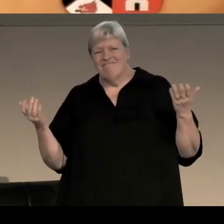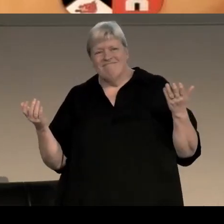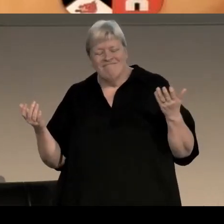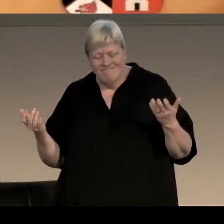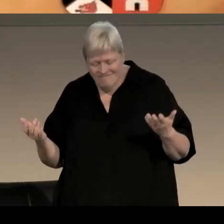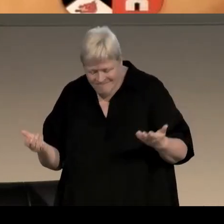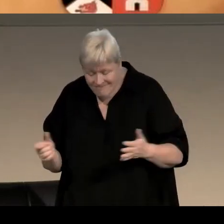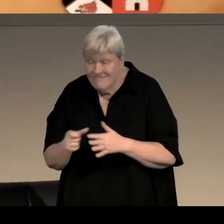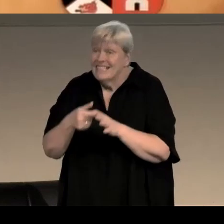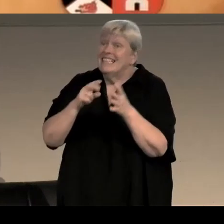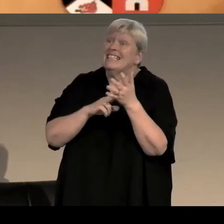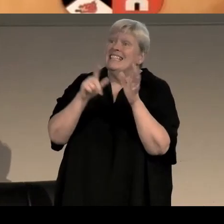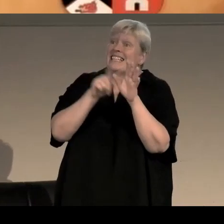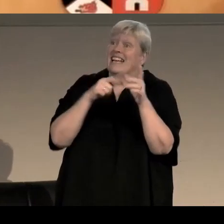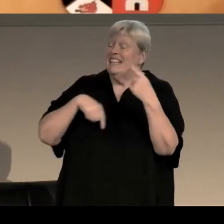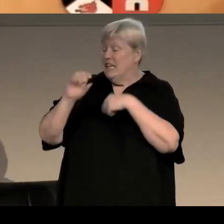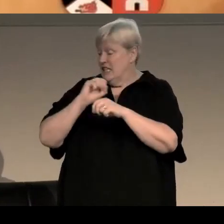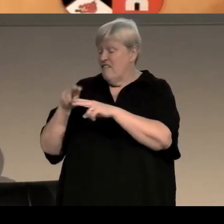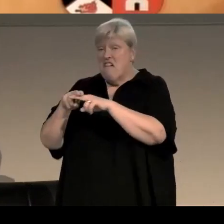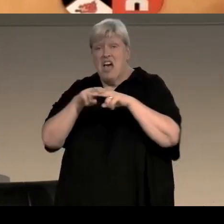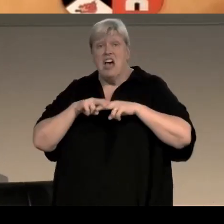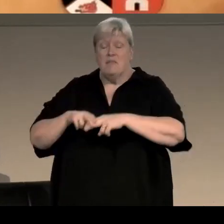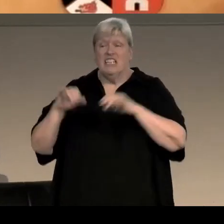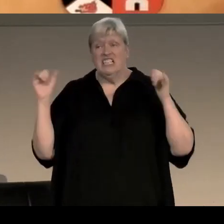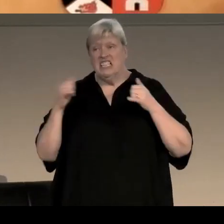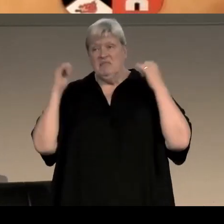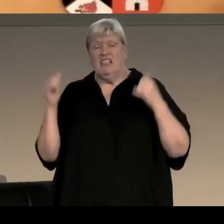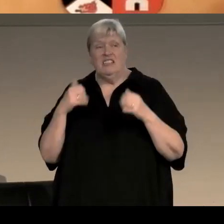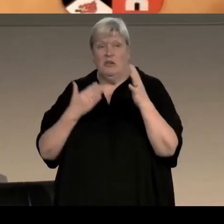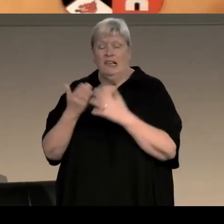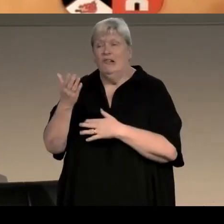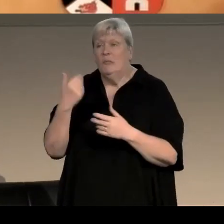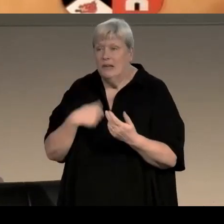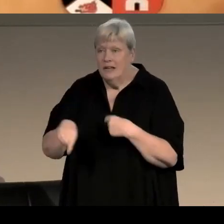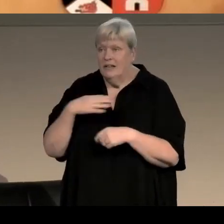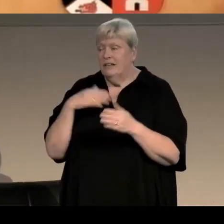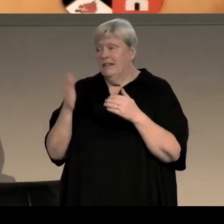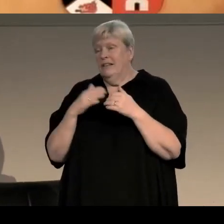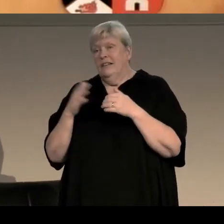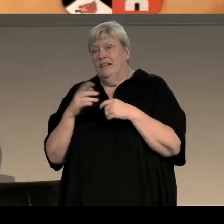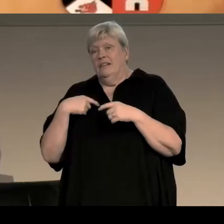Danny's description of his extended family's Hogmanay celebrations was interrupted when the door at the end of the carriage clattered open